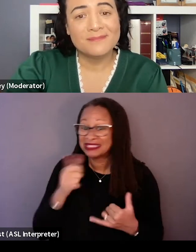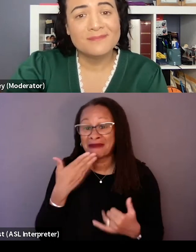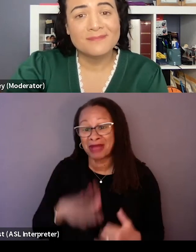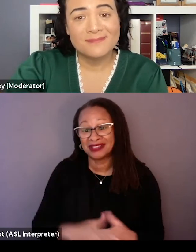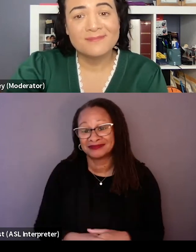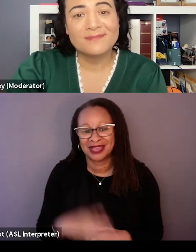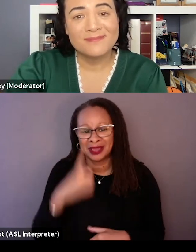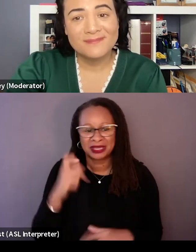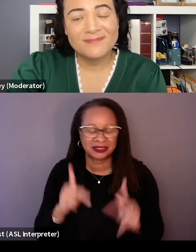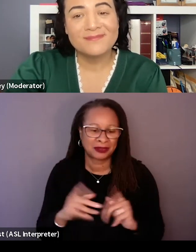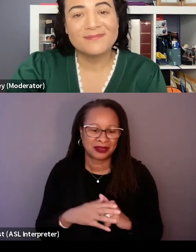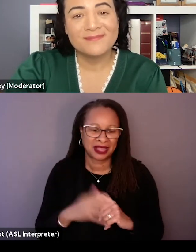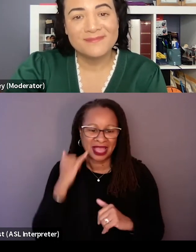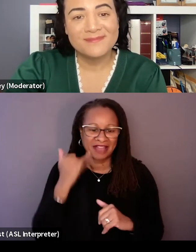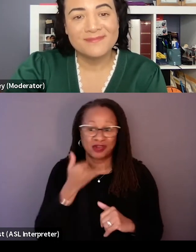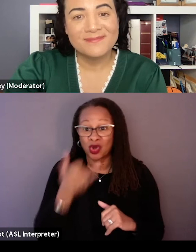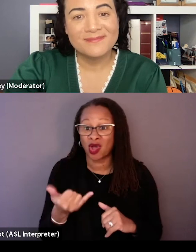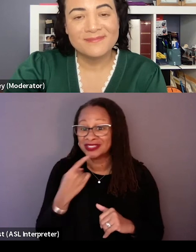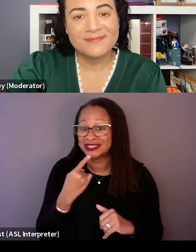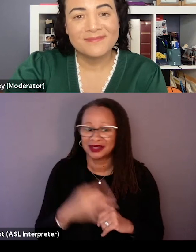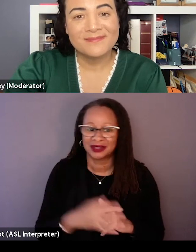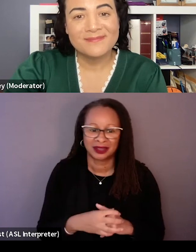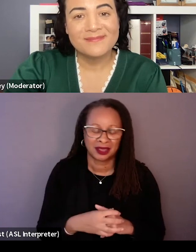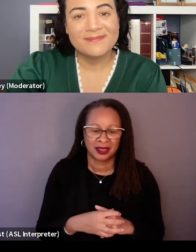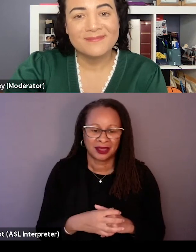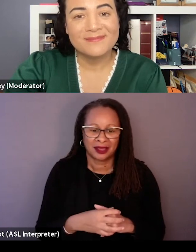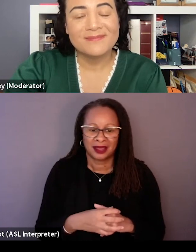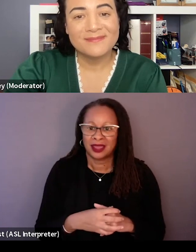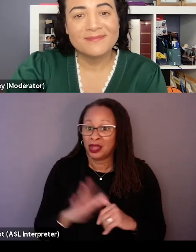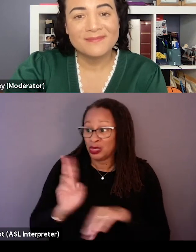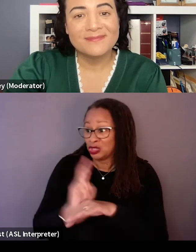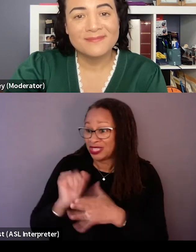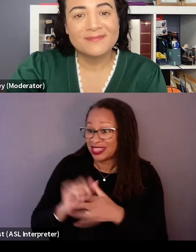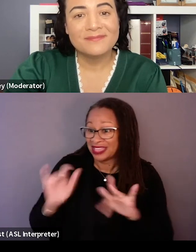if you call them and you say, we're putting this sound, we're using this as soundtrack to our movie,